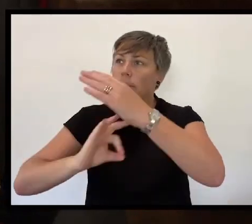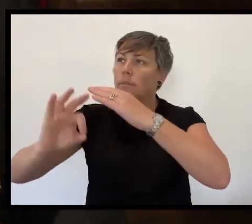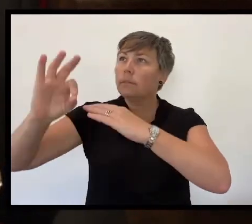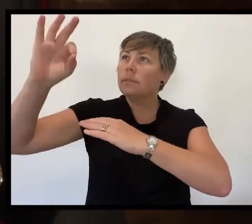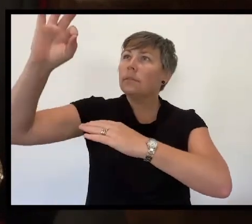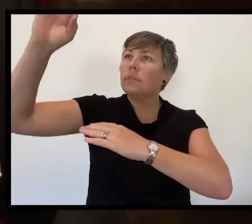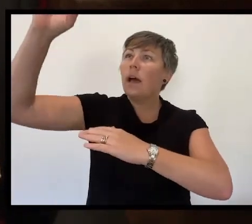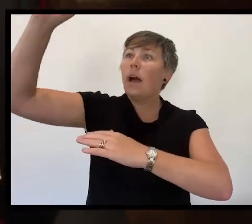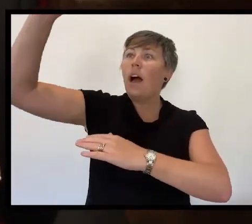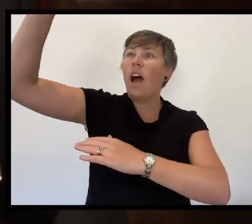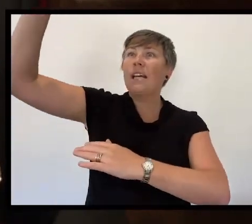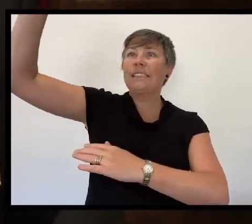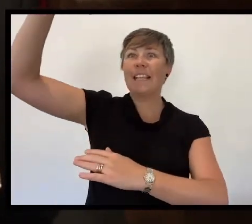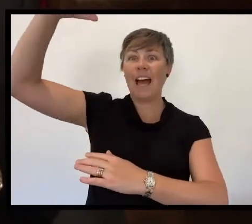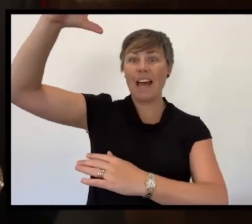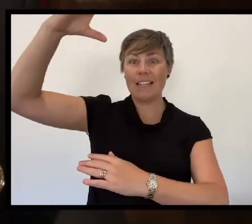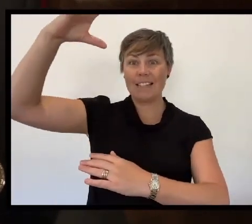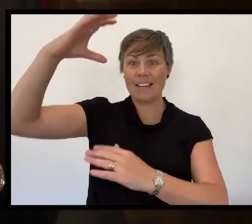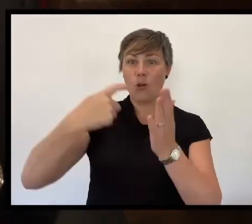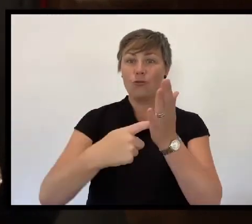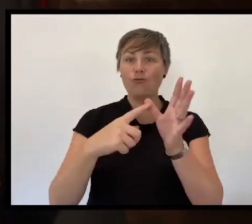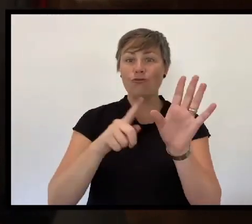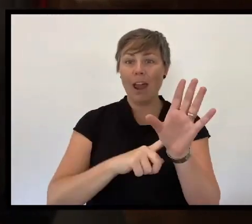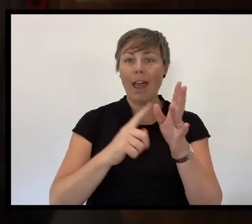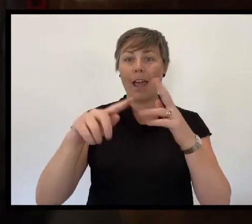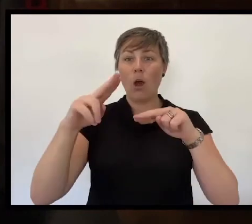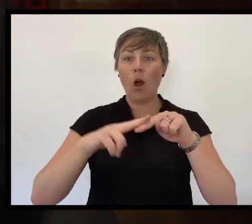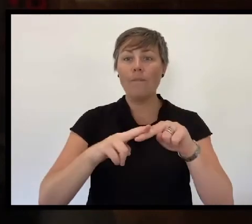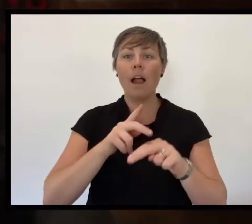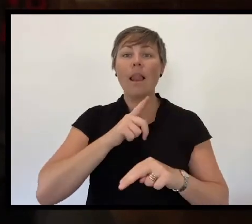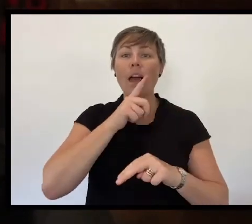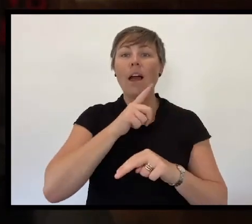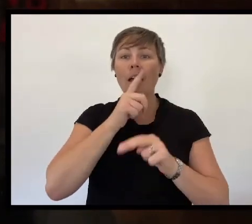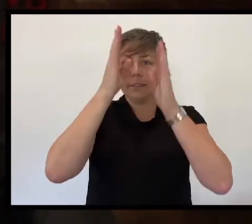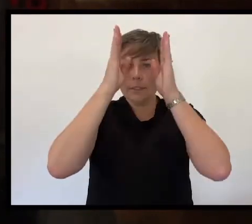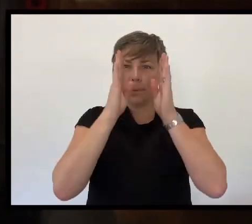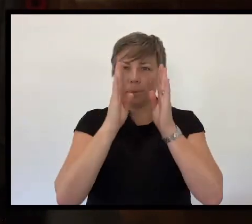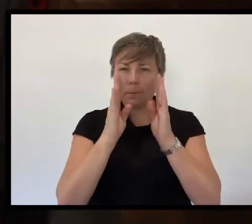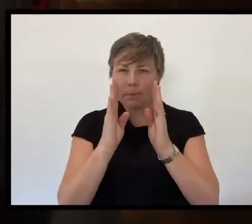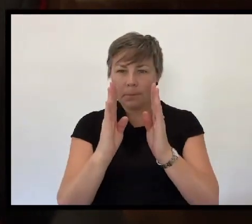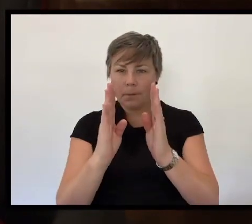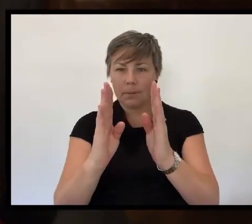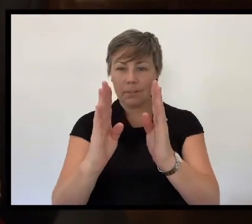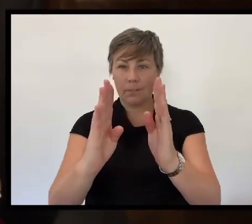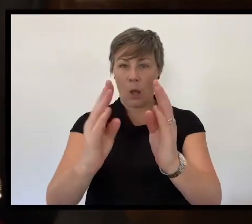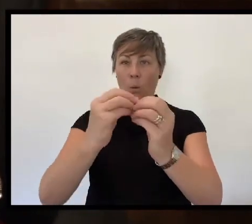and ingenuity behind the Ray of Light's passage across the Stone of Remembrance.